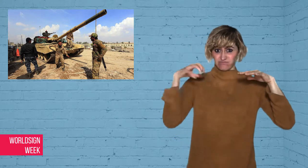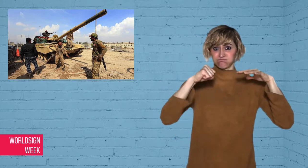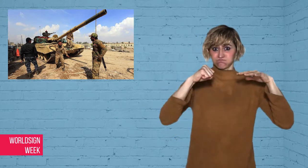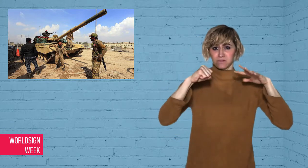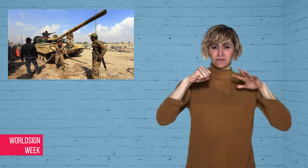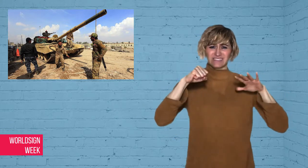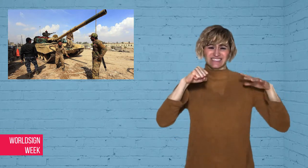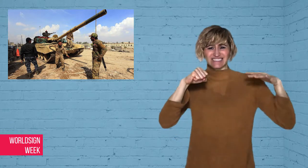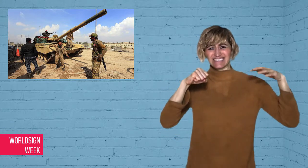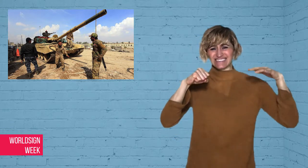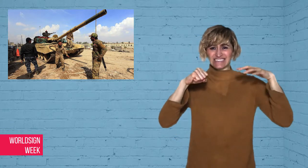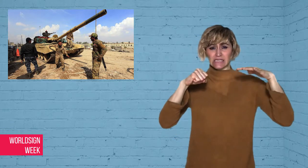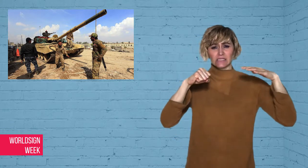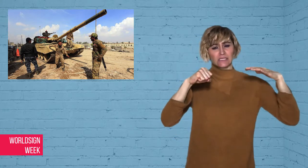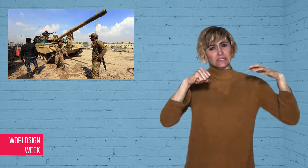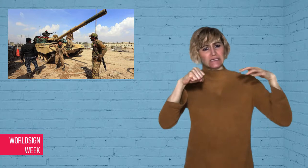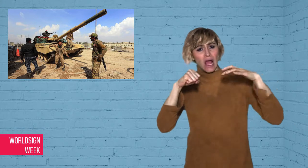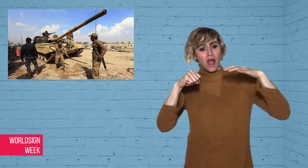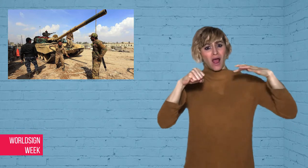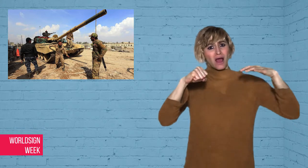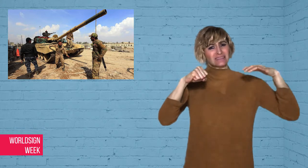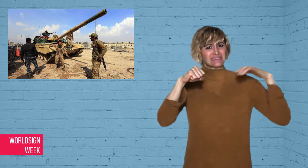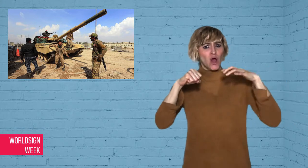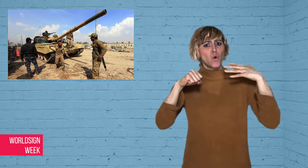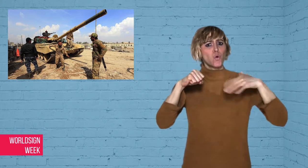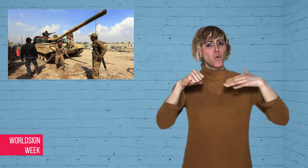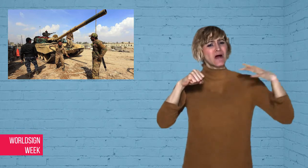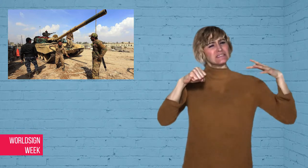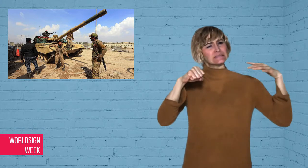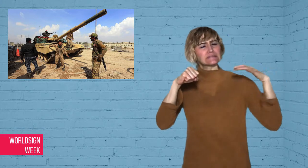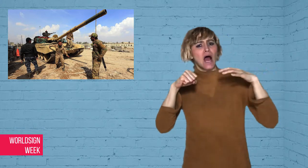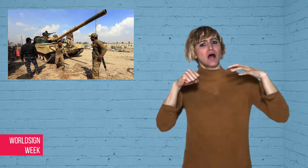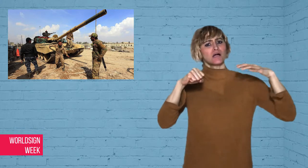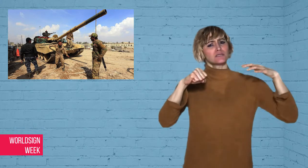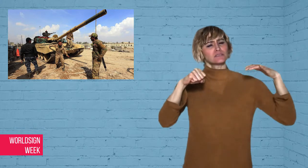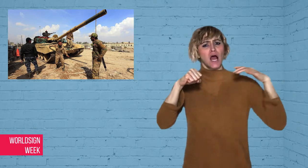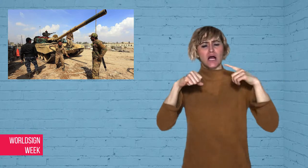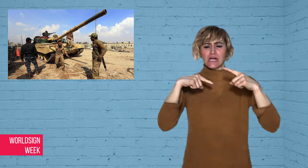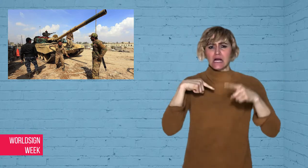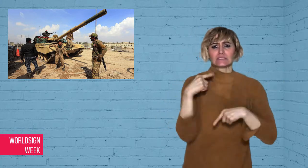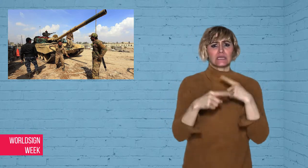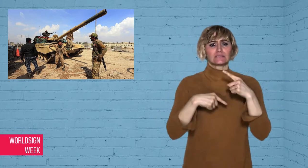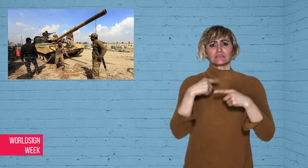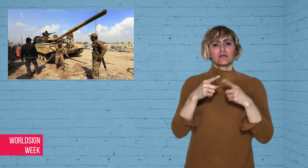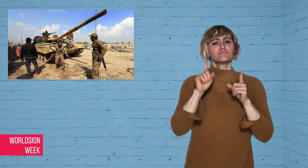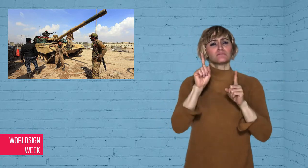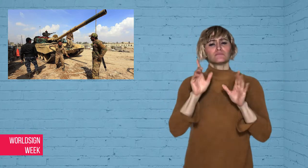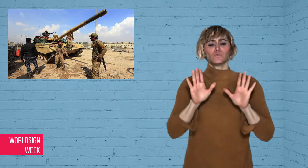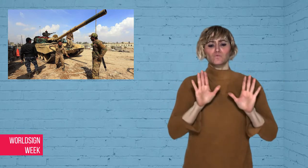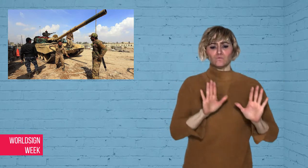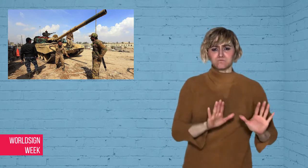difficult. Slowly but consistently,